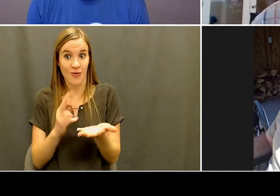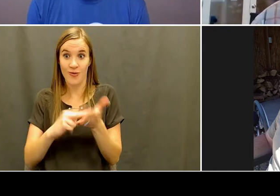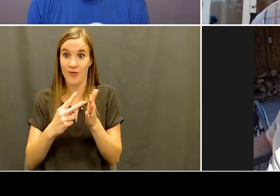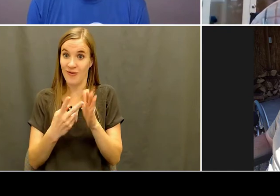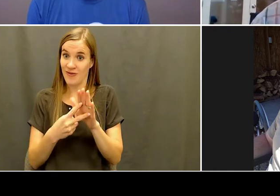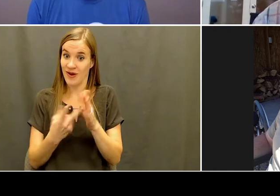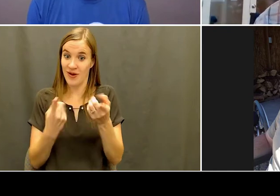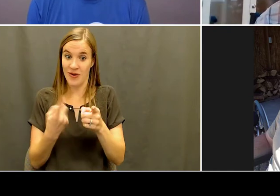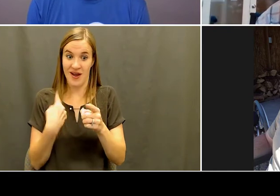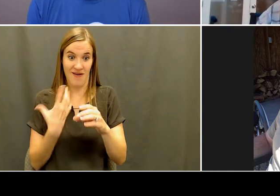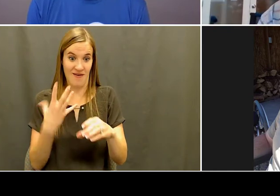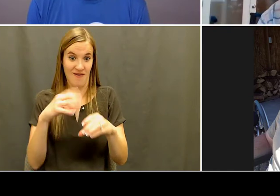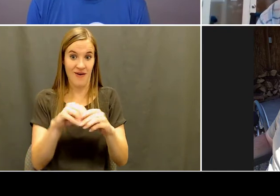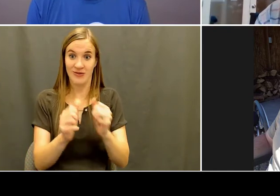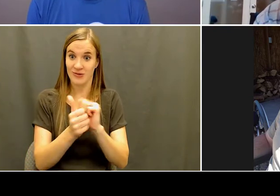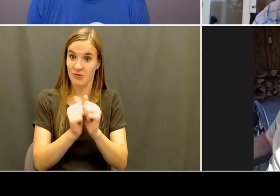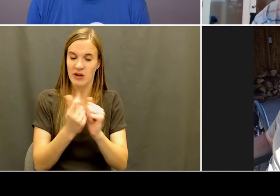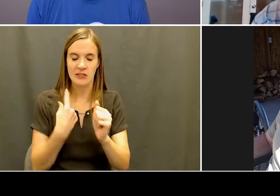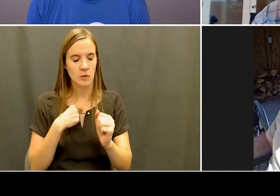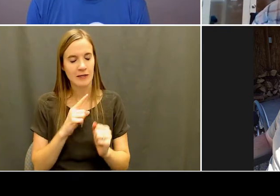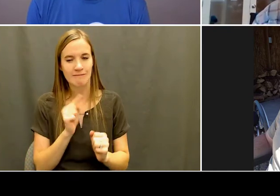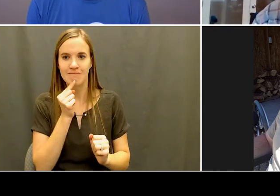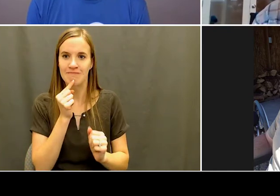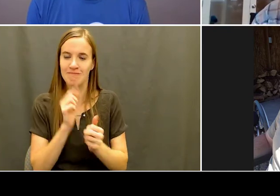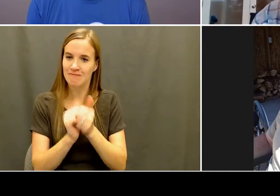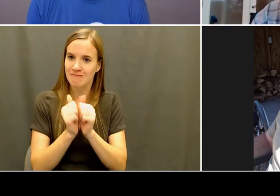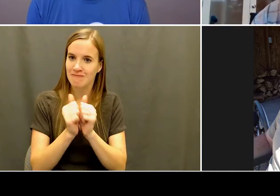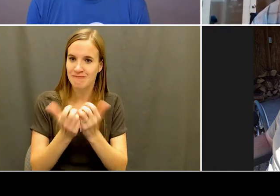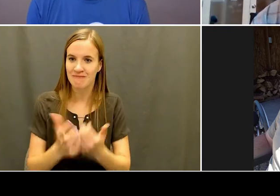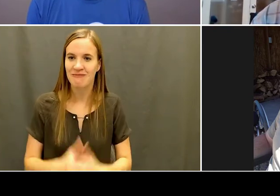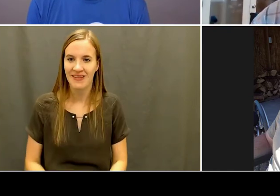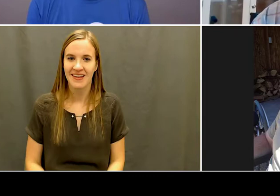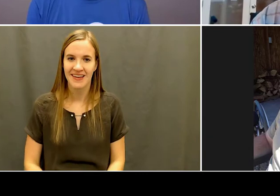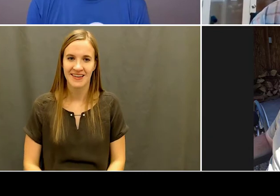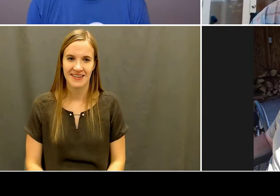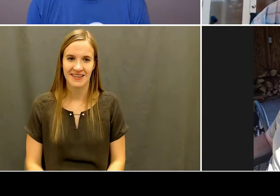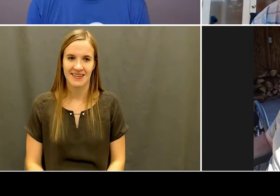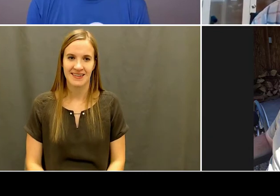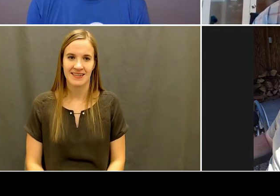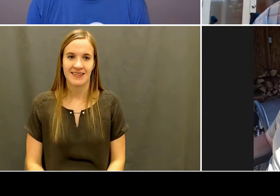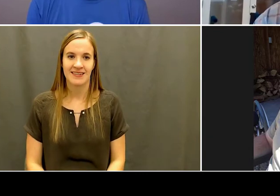do you do? Cuz, you know, you move on in life and you're not